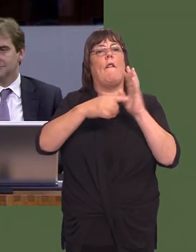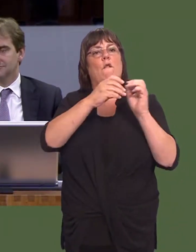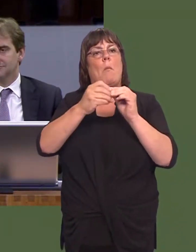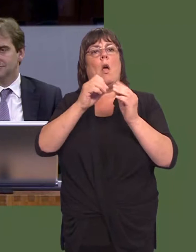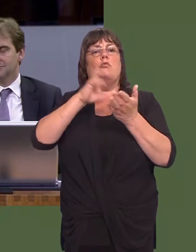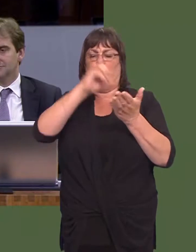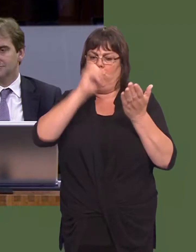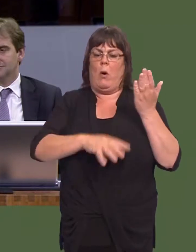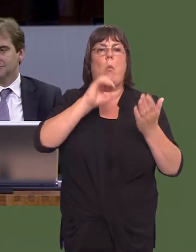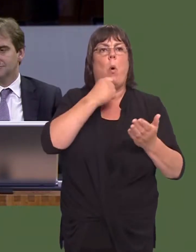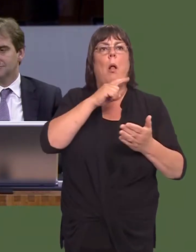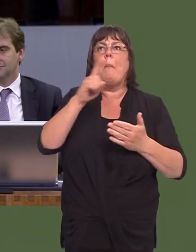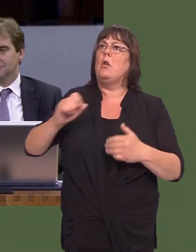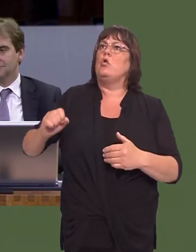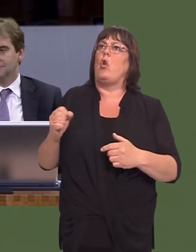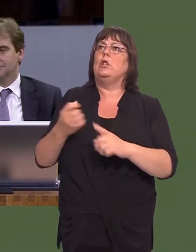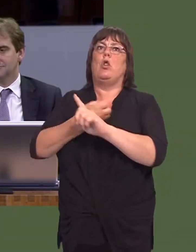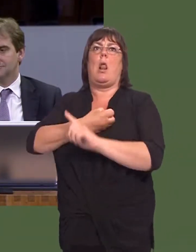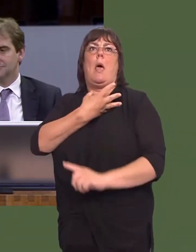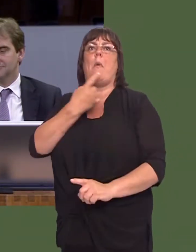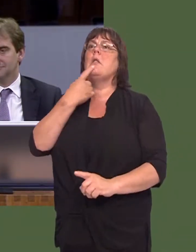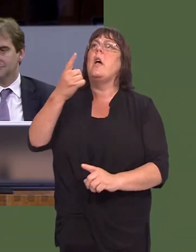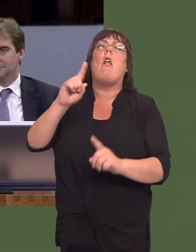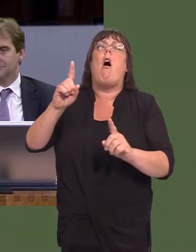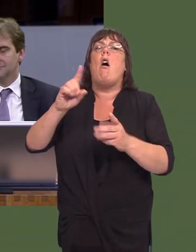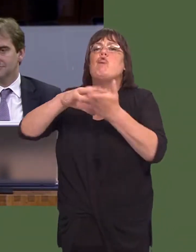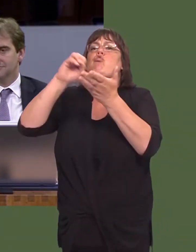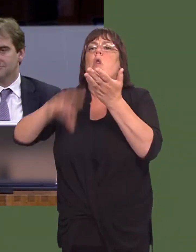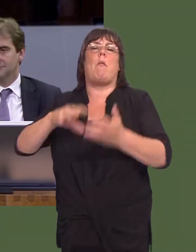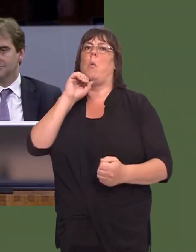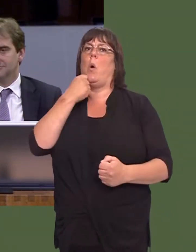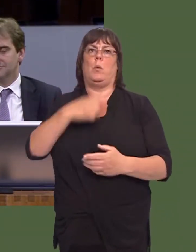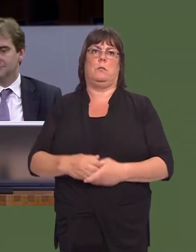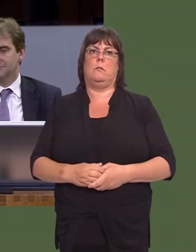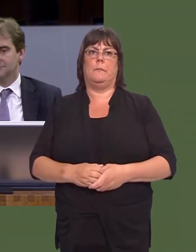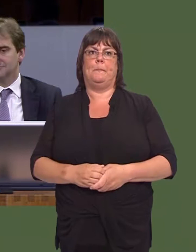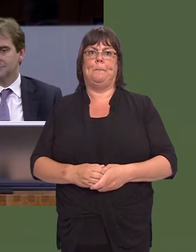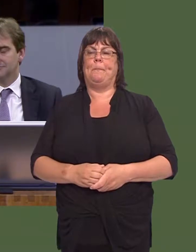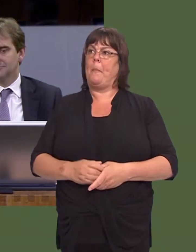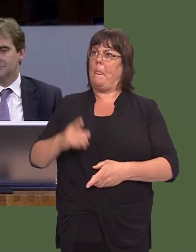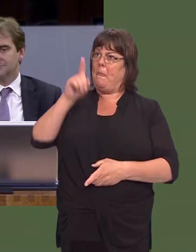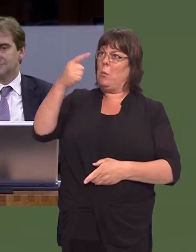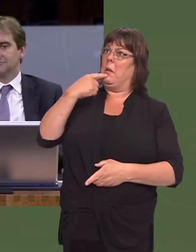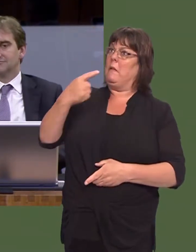Actually, what the Scottish Labour party are saying is that there will be no scrapping of the Barnett formula, and these are their words: